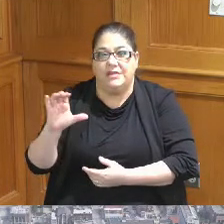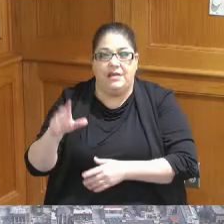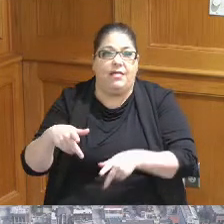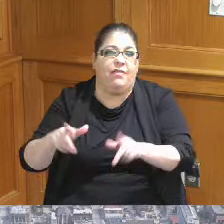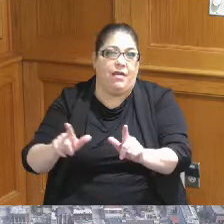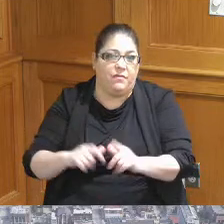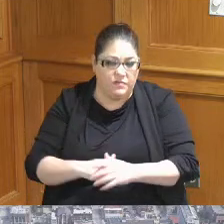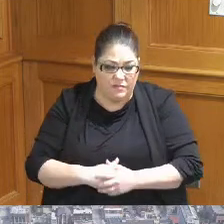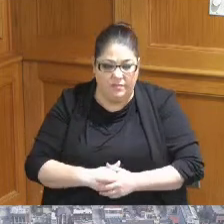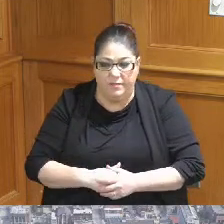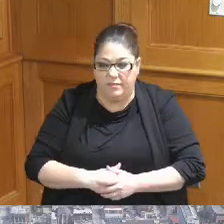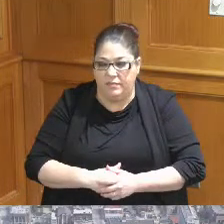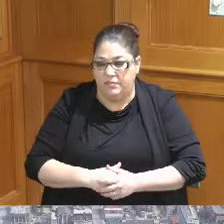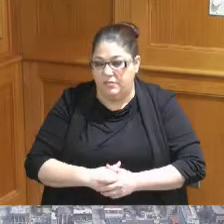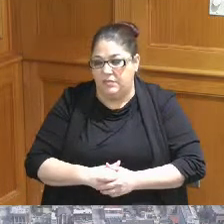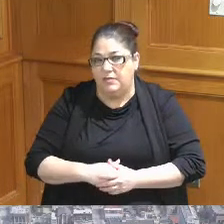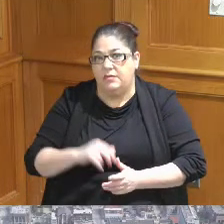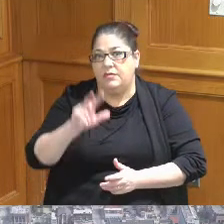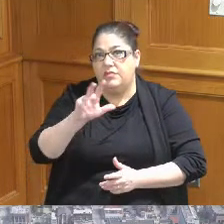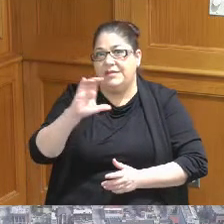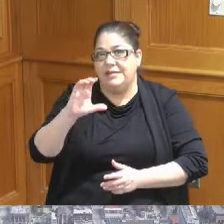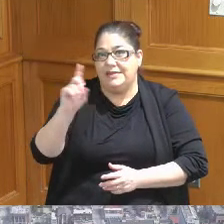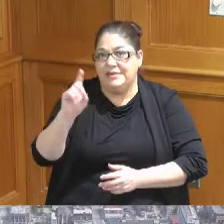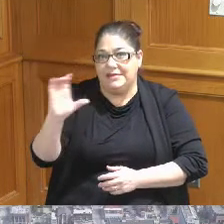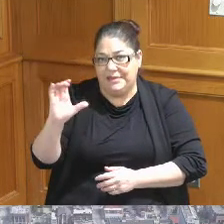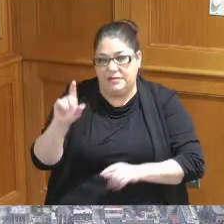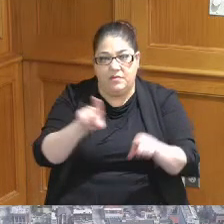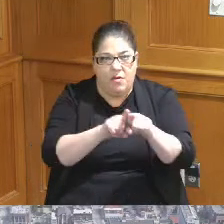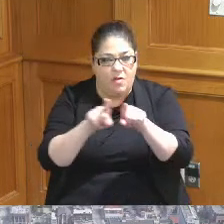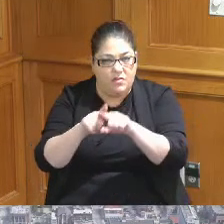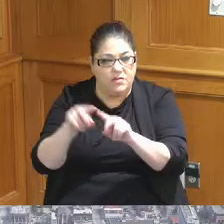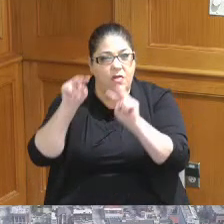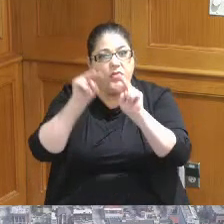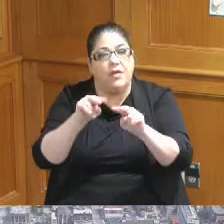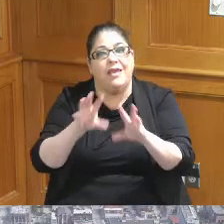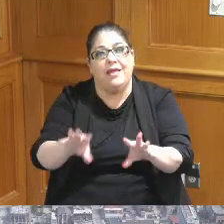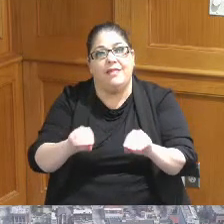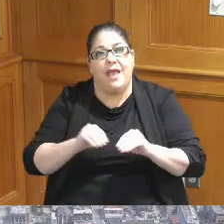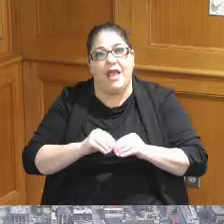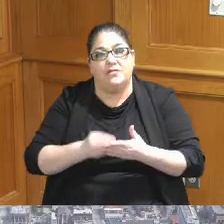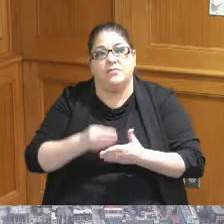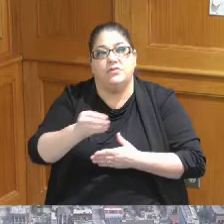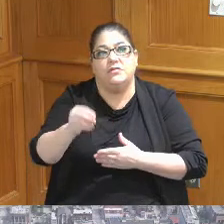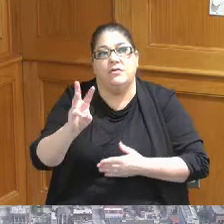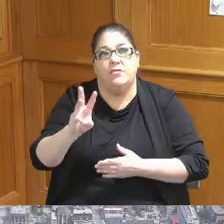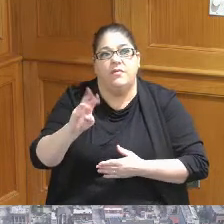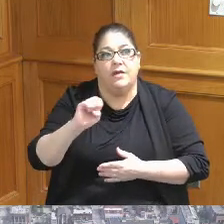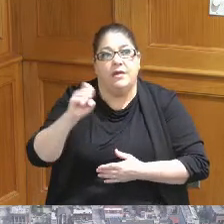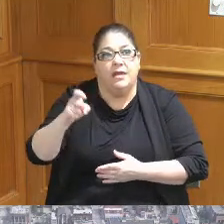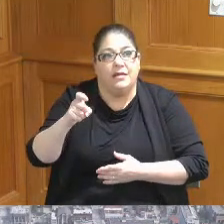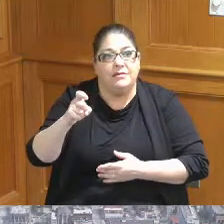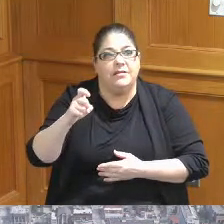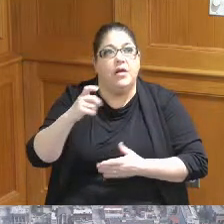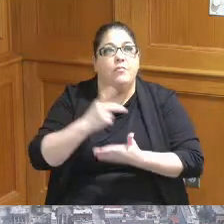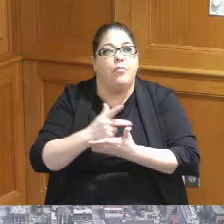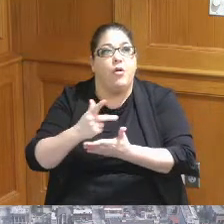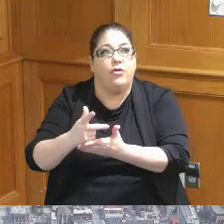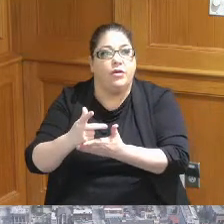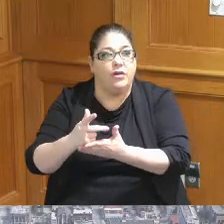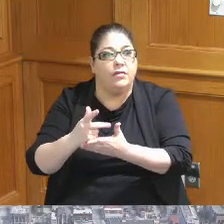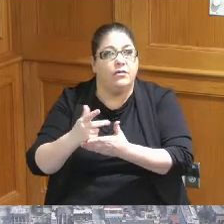where 360 is also looking at the acquisition of the wex parking garage which has the impact of